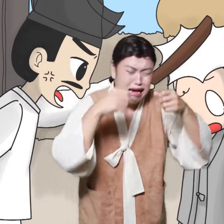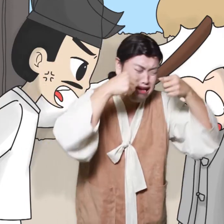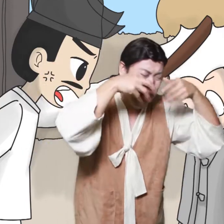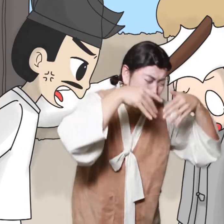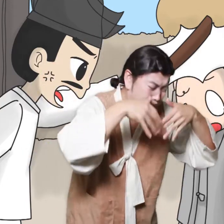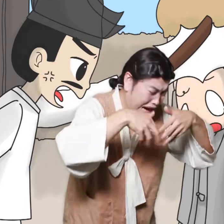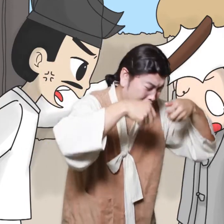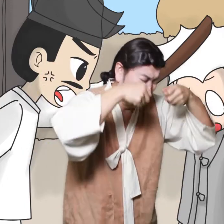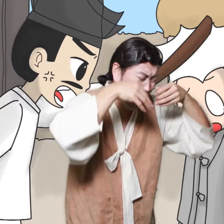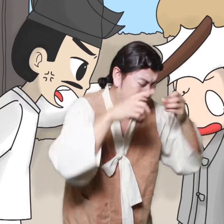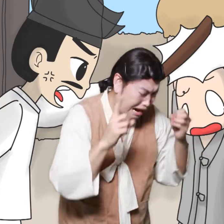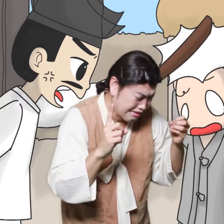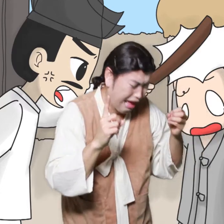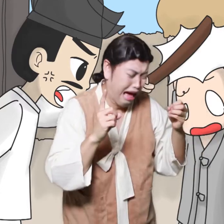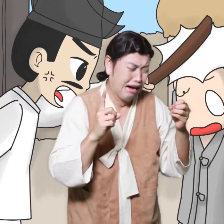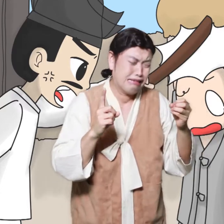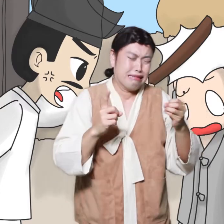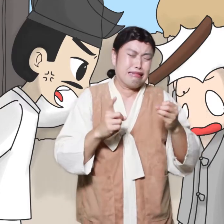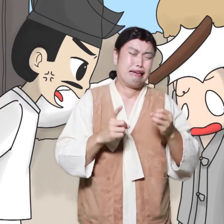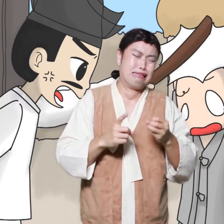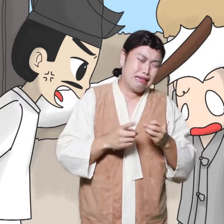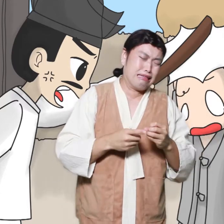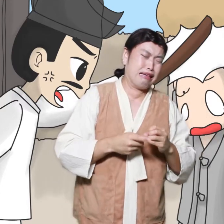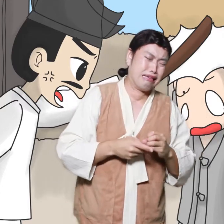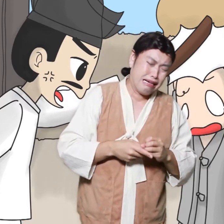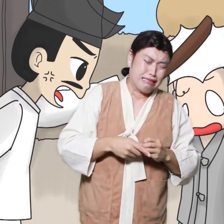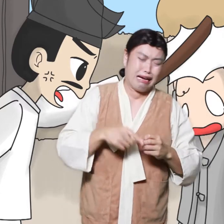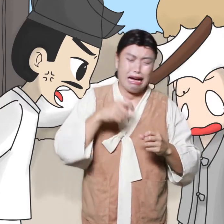Then, with the stick he hit the young monk. Ouch! Iningu ...